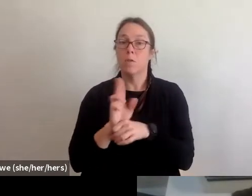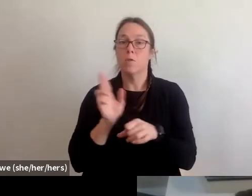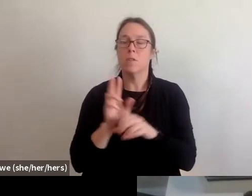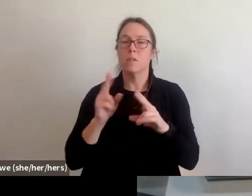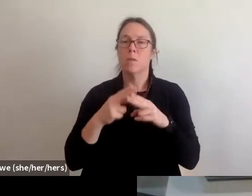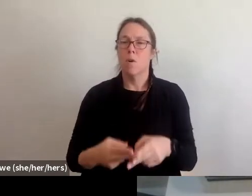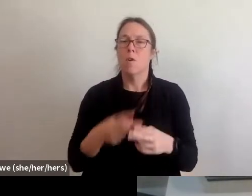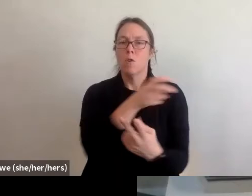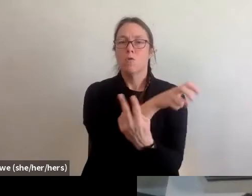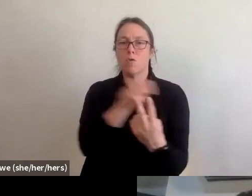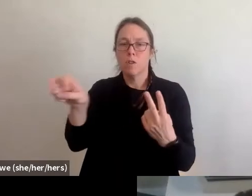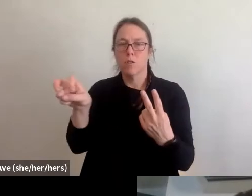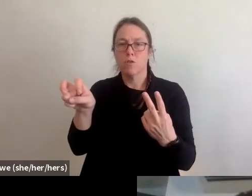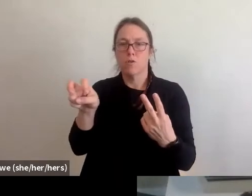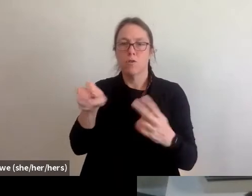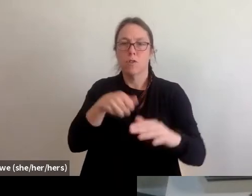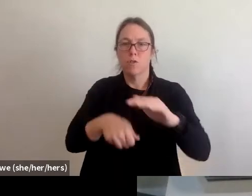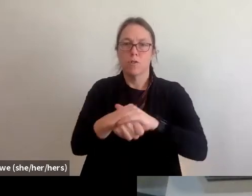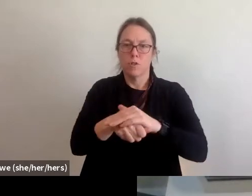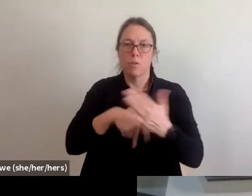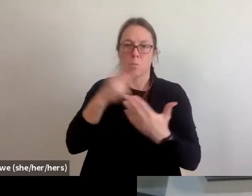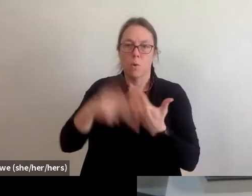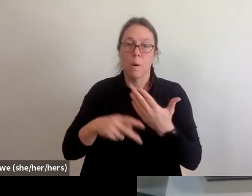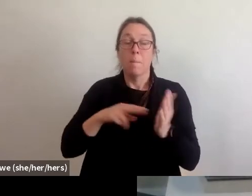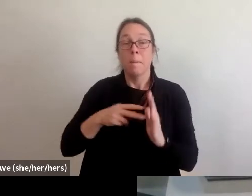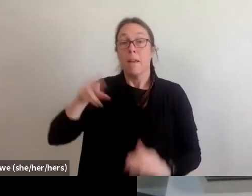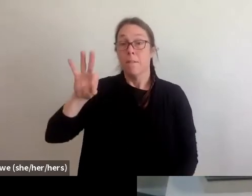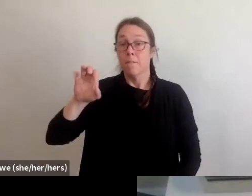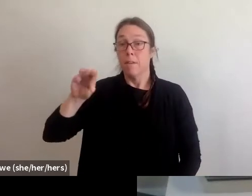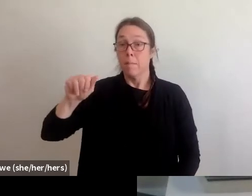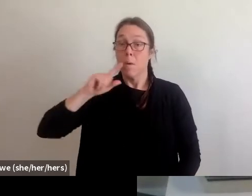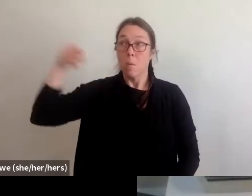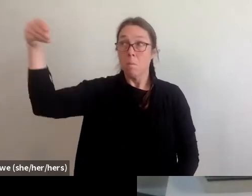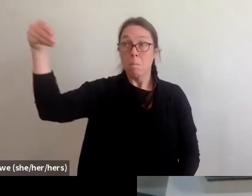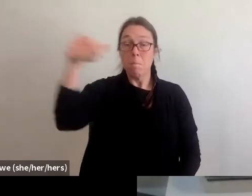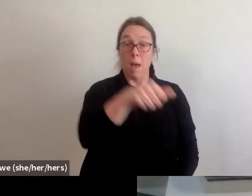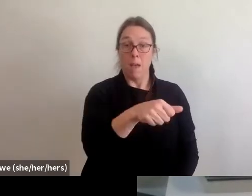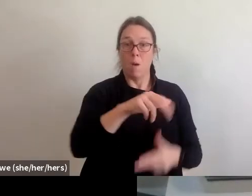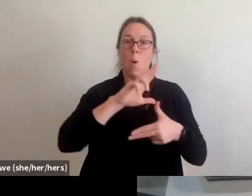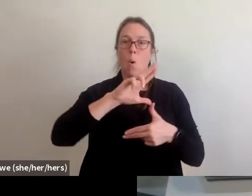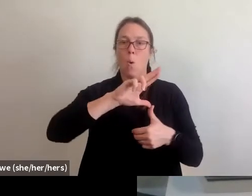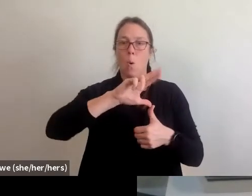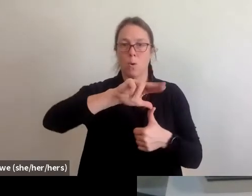which is like paying for hotel rooms for folks coming out directly out of those emergency shelters.